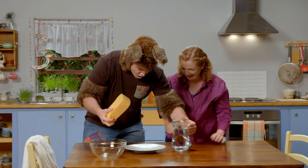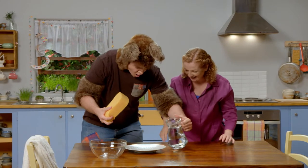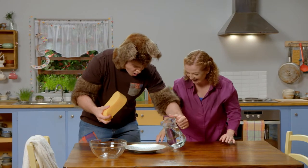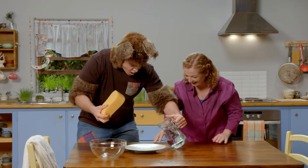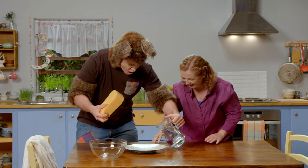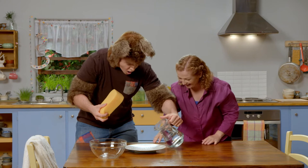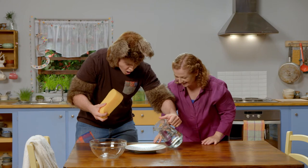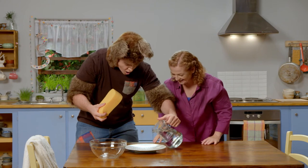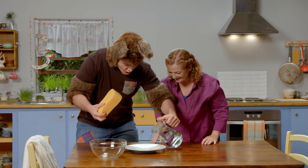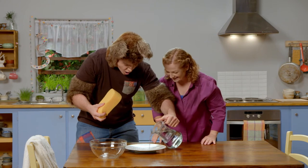Oh.